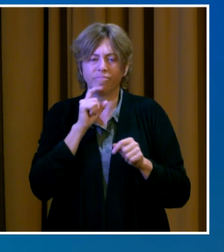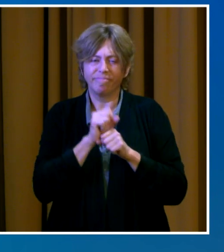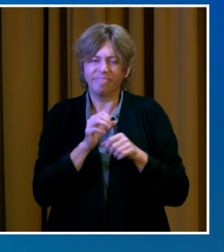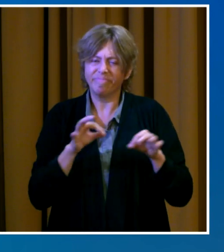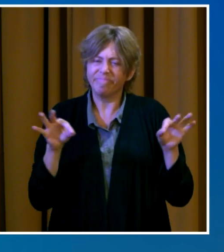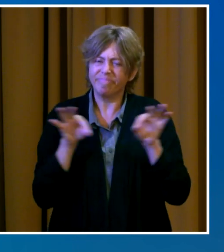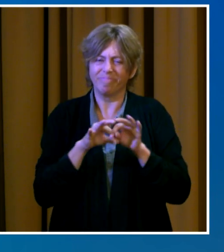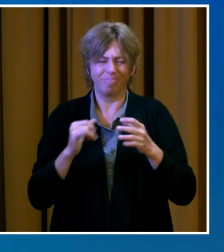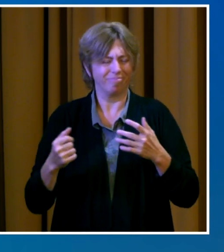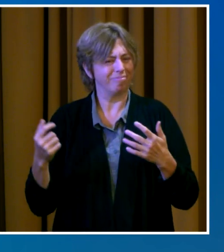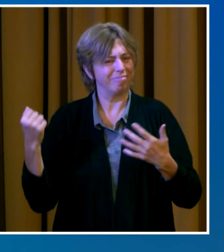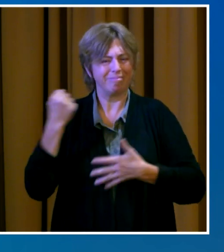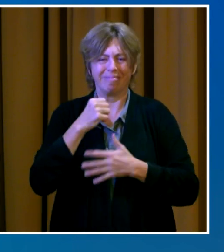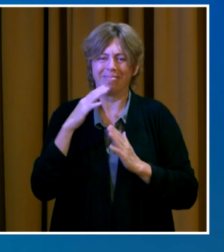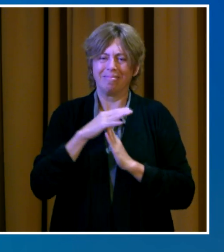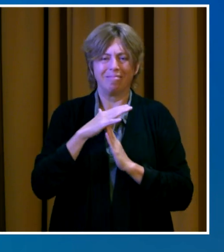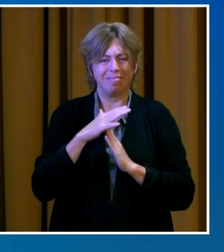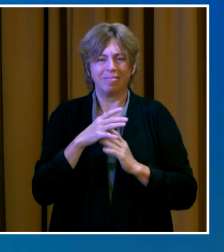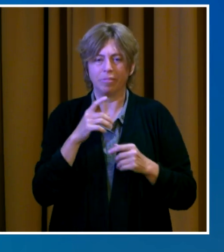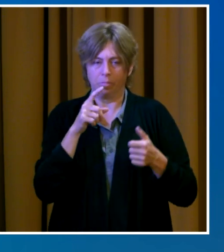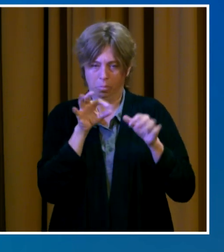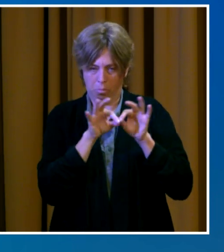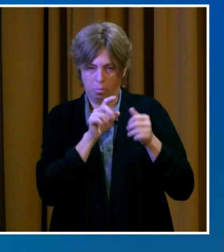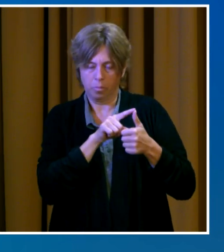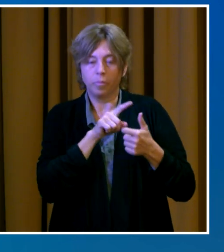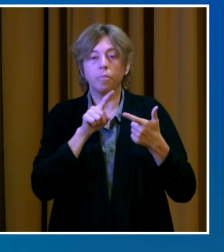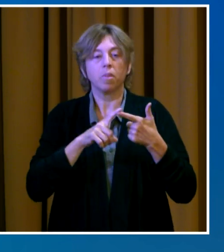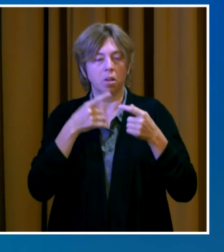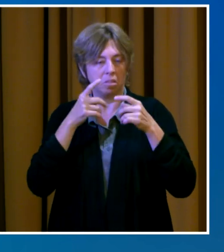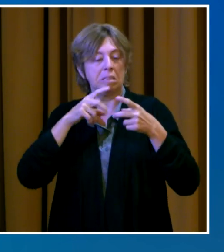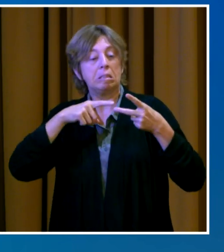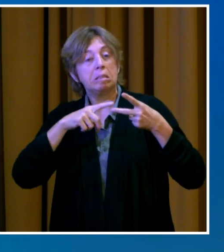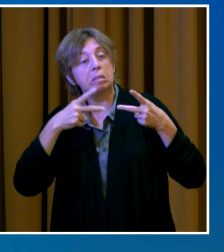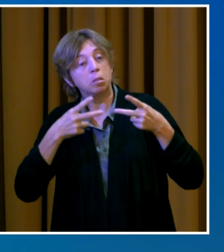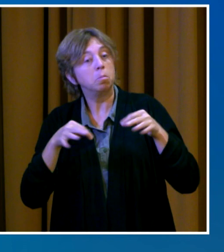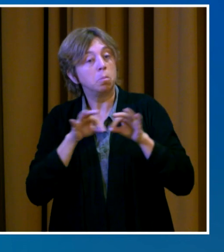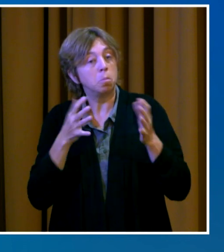Last week, new CDC data show that even the fully vaccinated